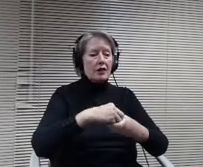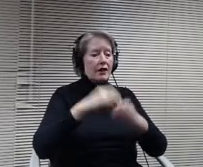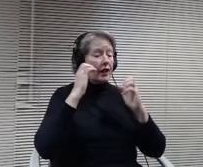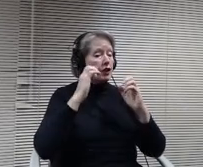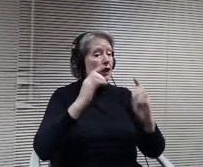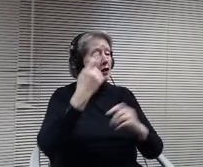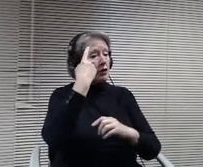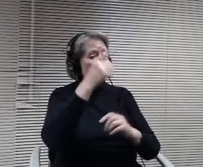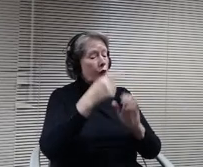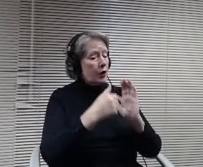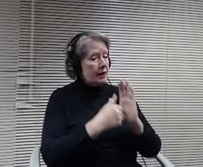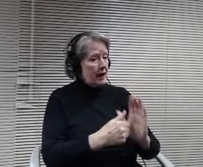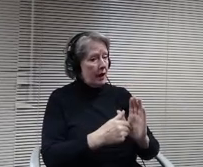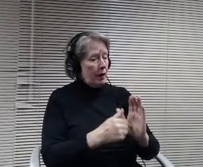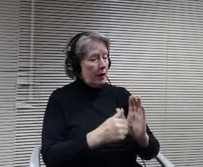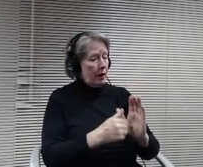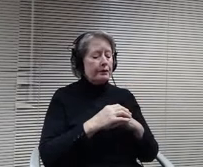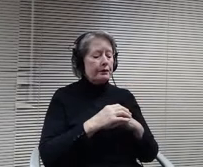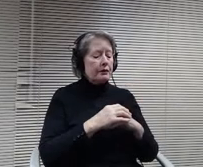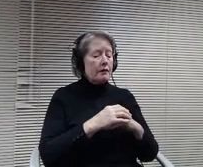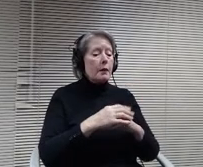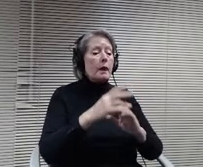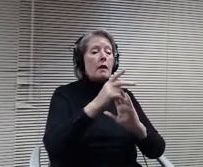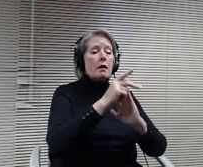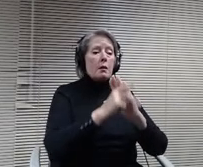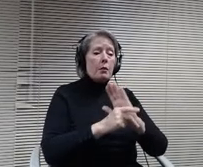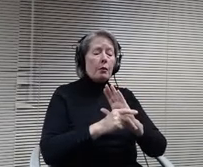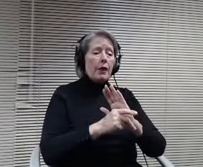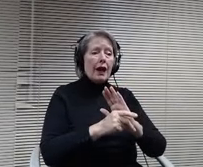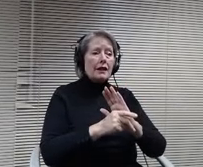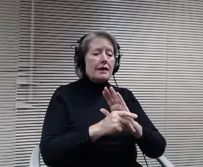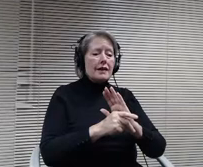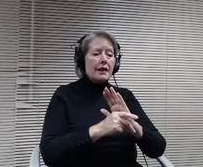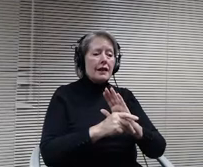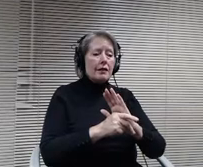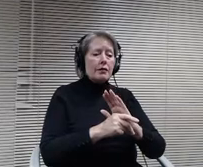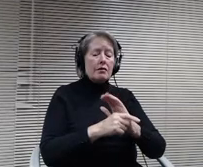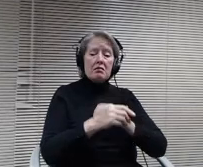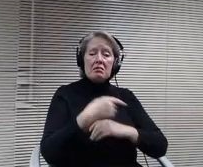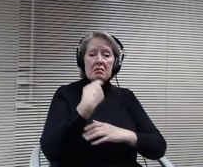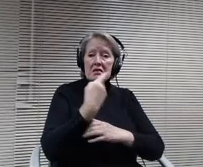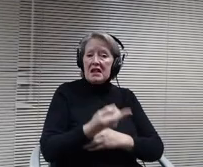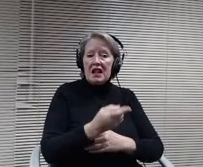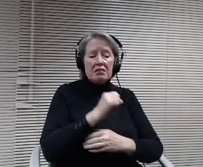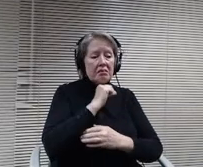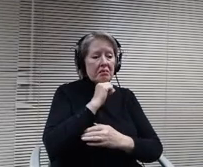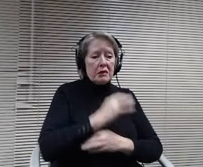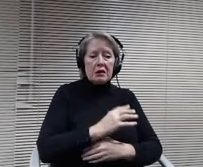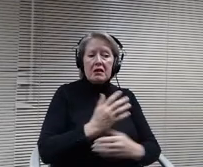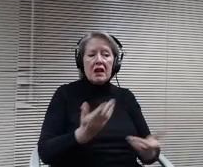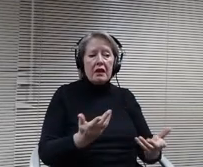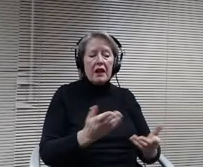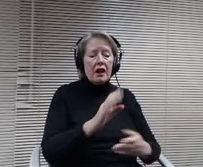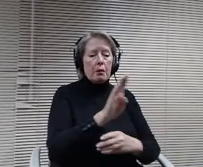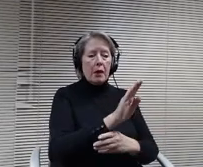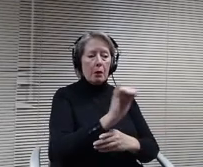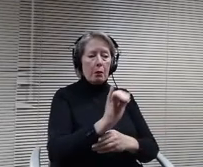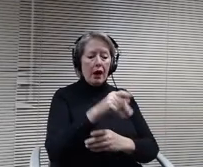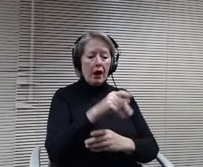specifically state the need to teach about bipac people and their contributions, only about all people. It also does not